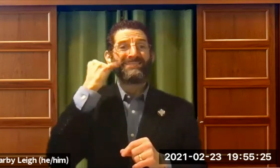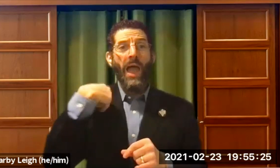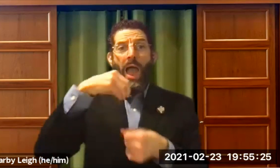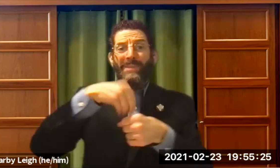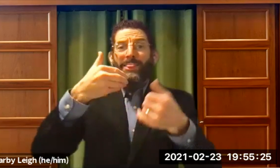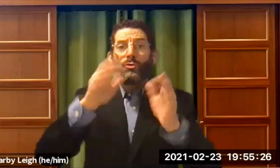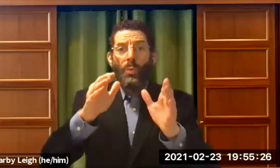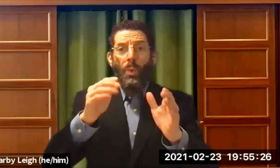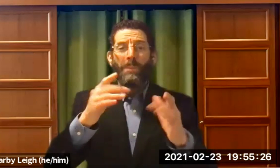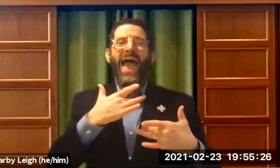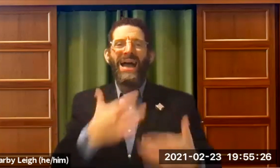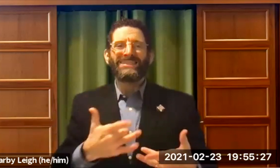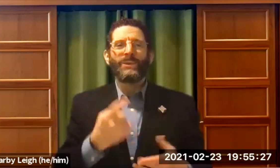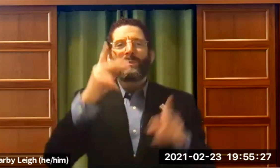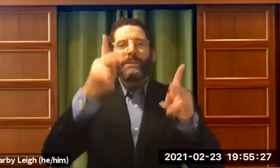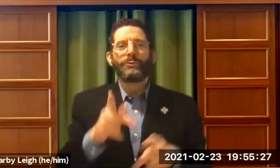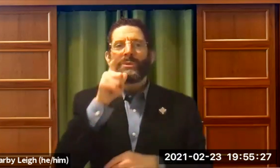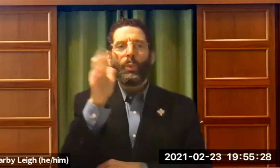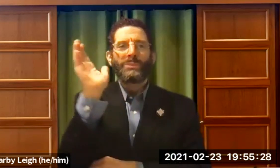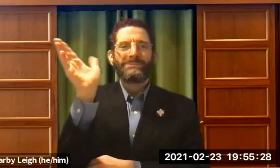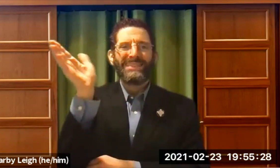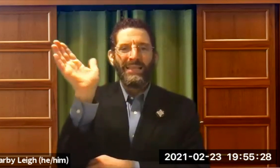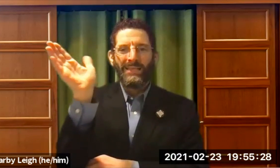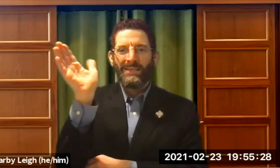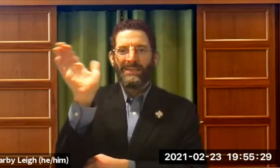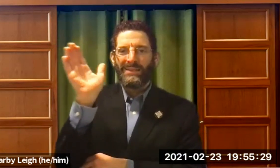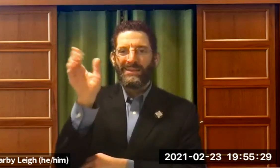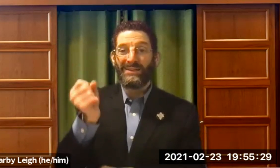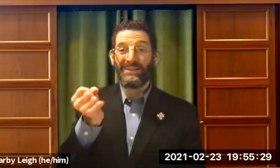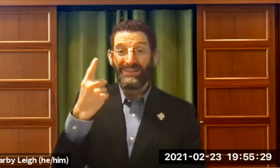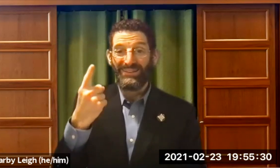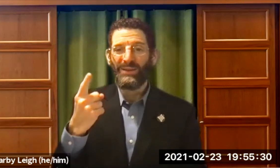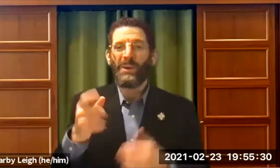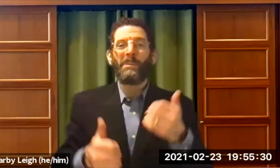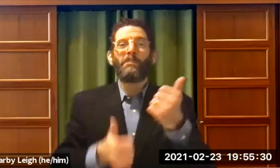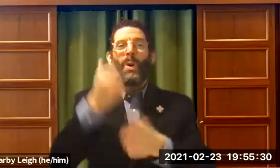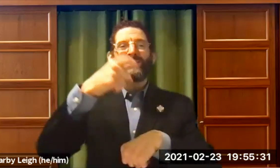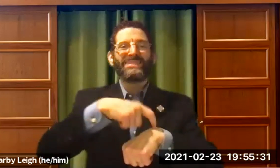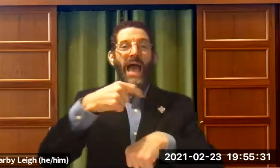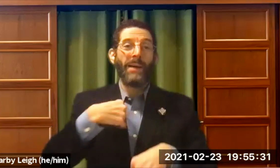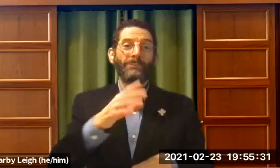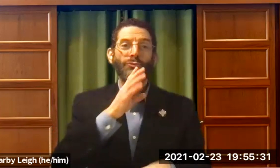So where did I find a job? If I'm in the room, I tend to be the person who speaks, you get it?